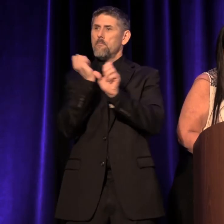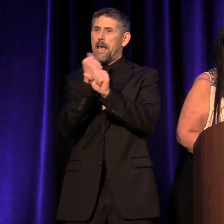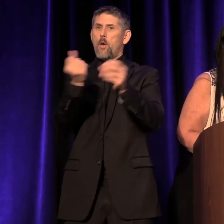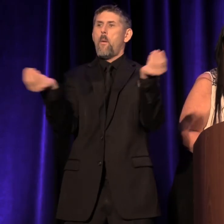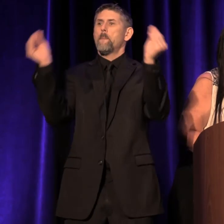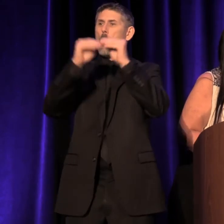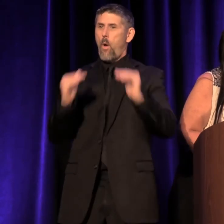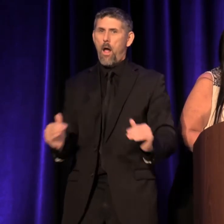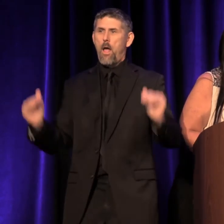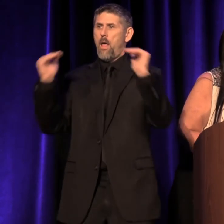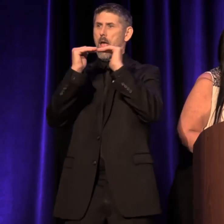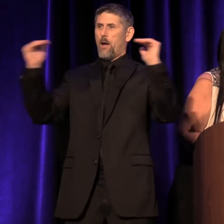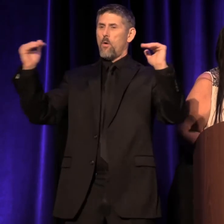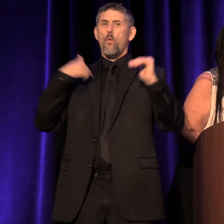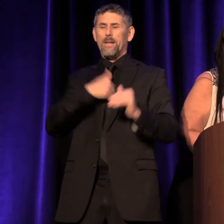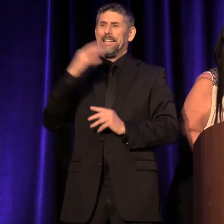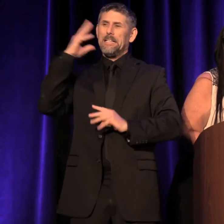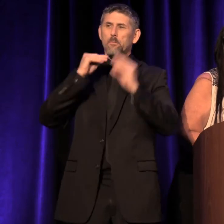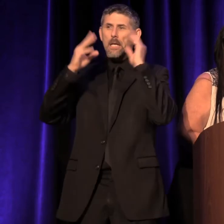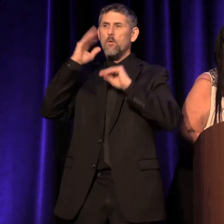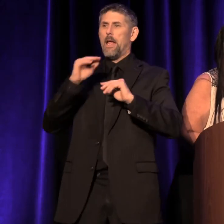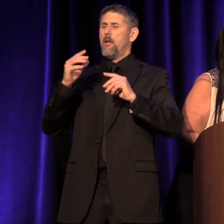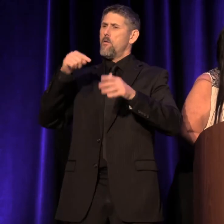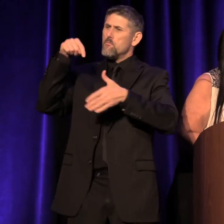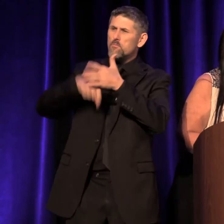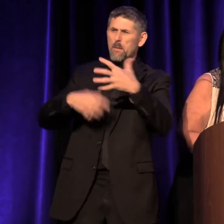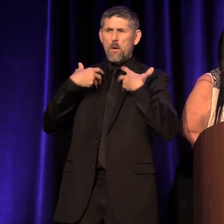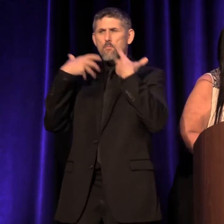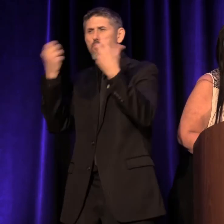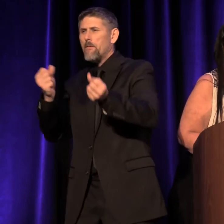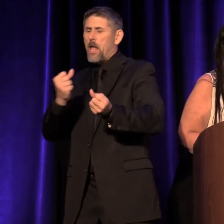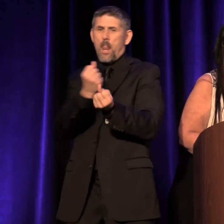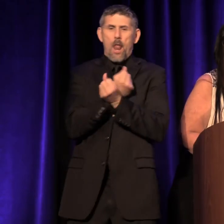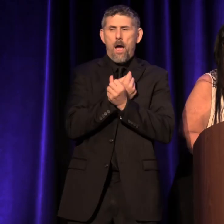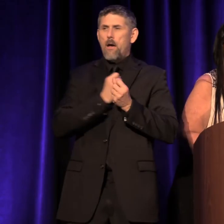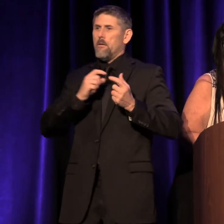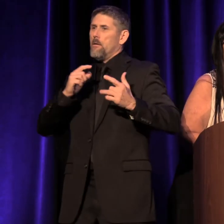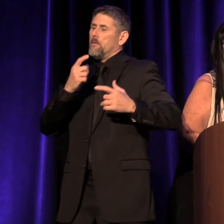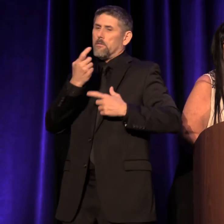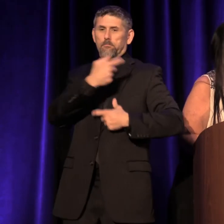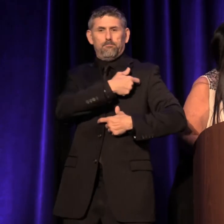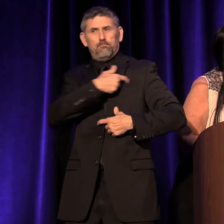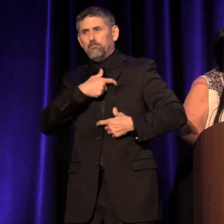and we experience every day the deep bravery, the love, the pain, and the hope in our work.